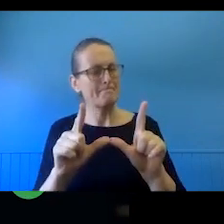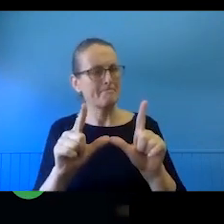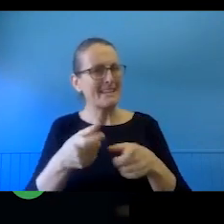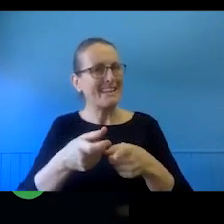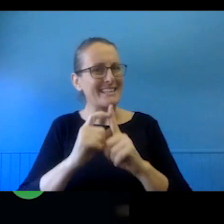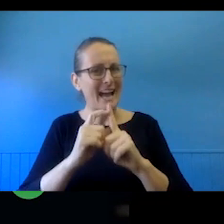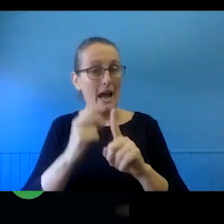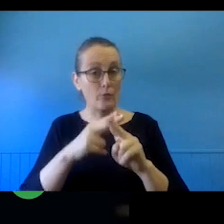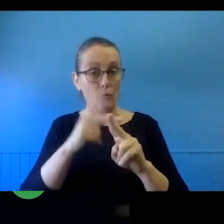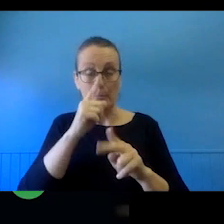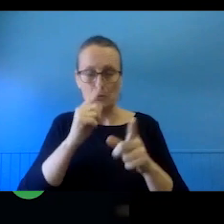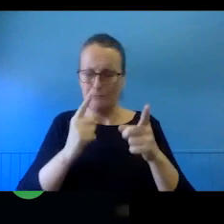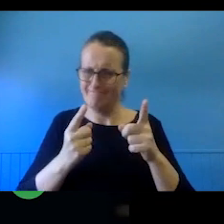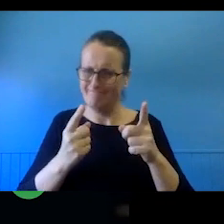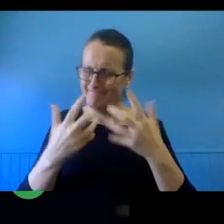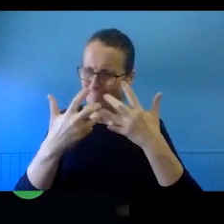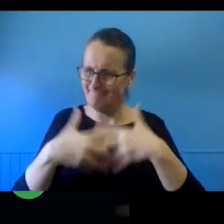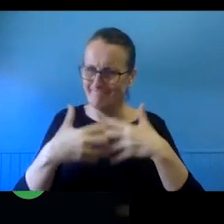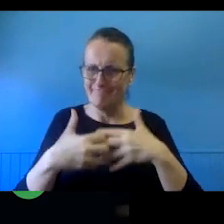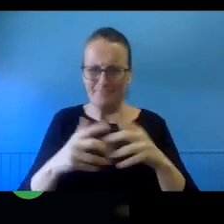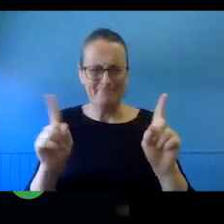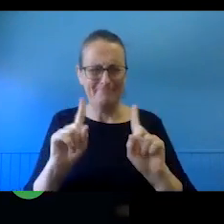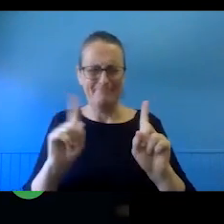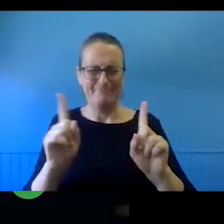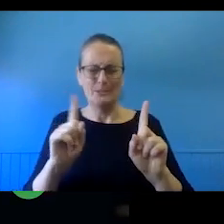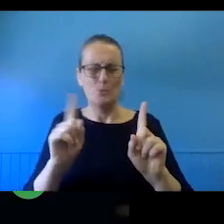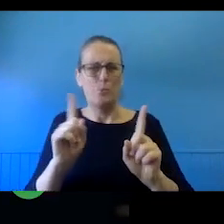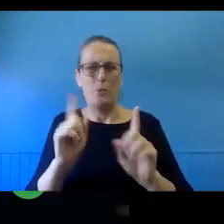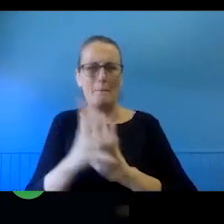their head around how the whole system works. People see it as being